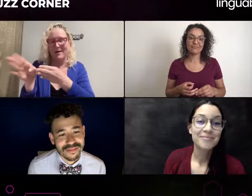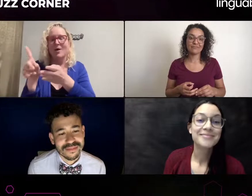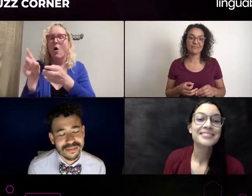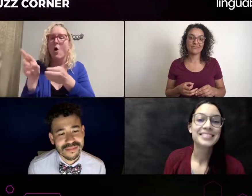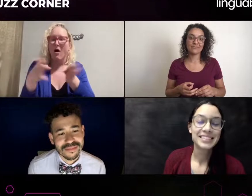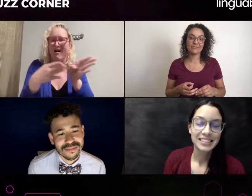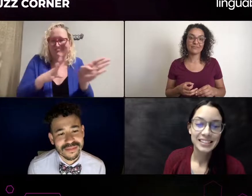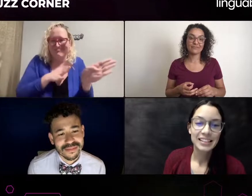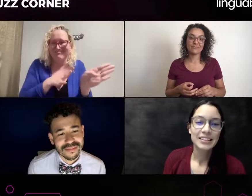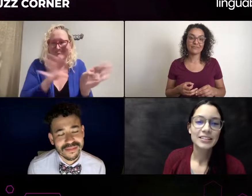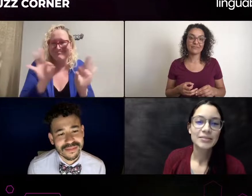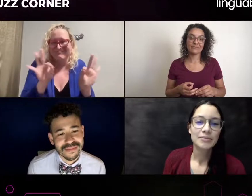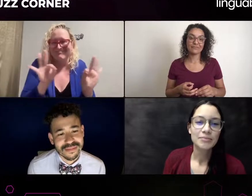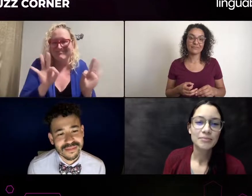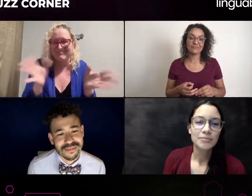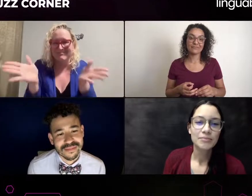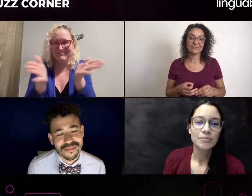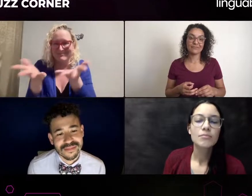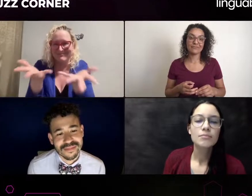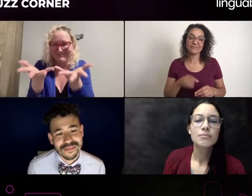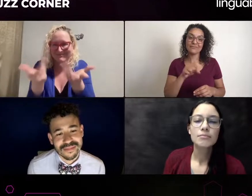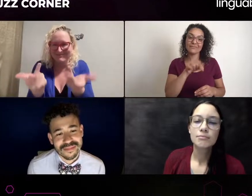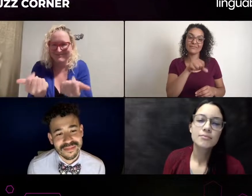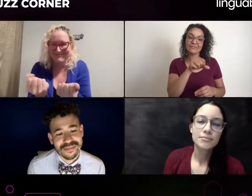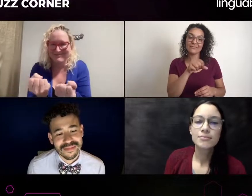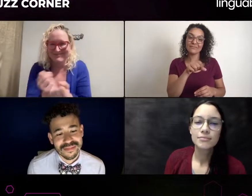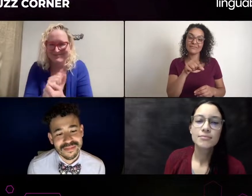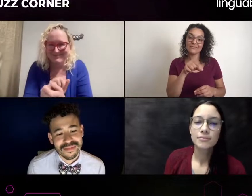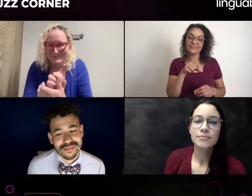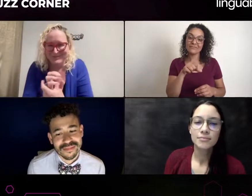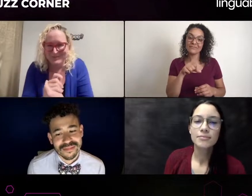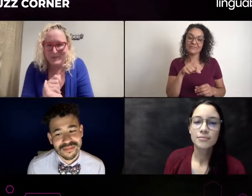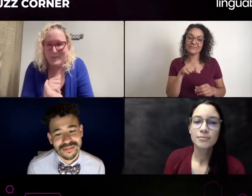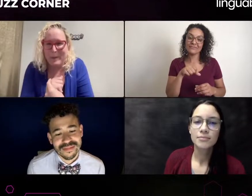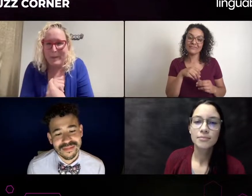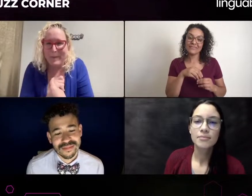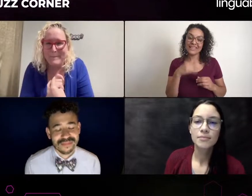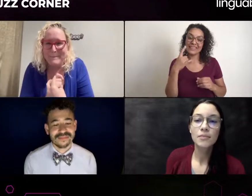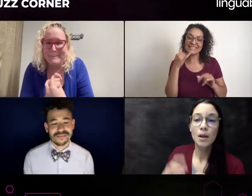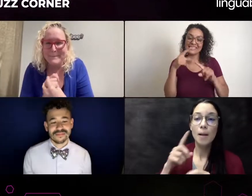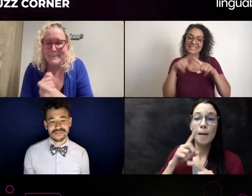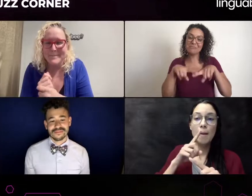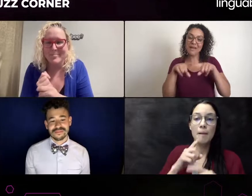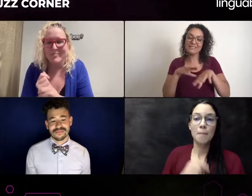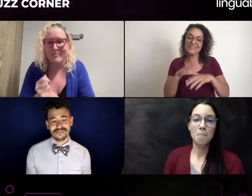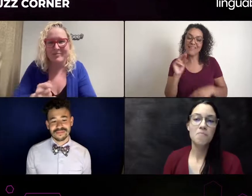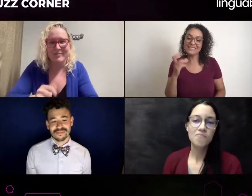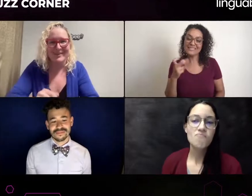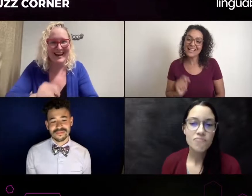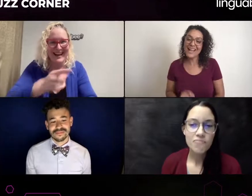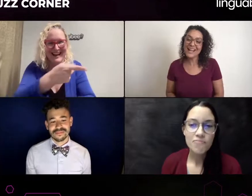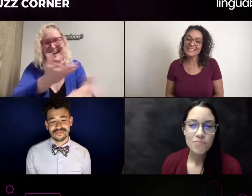And those points are so, so important. OK, so let's look at the Q&A. I believe there was a hand raised.